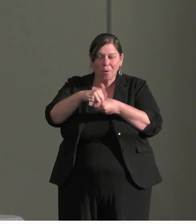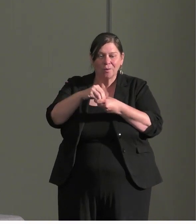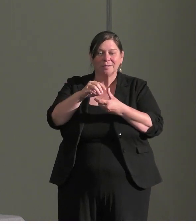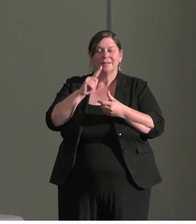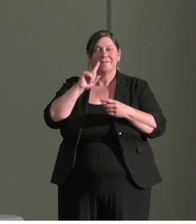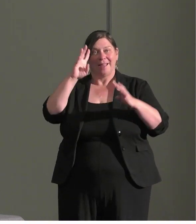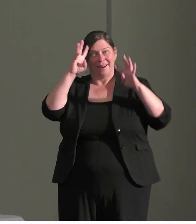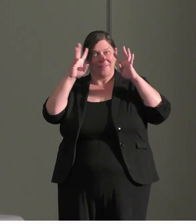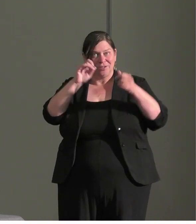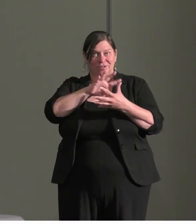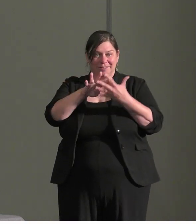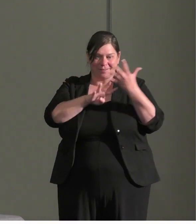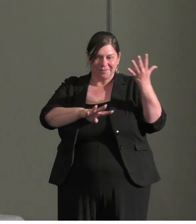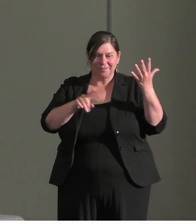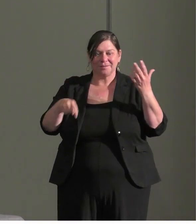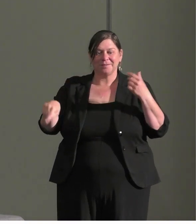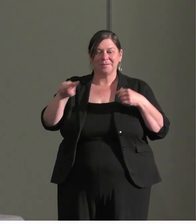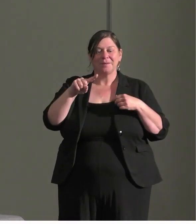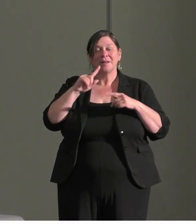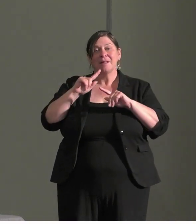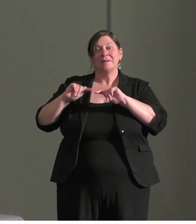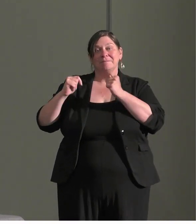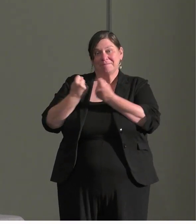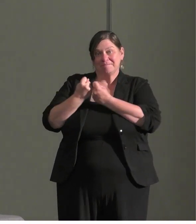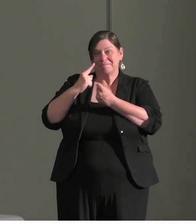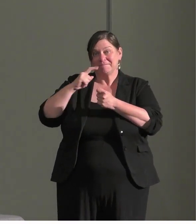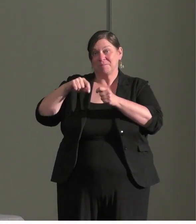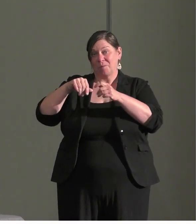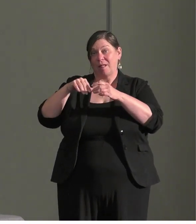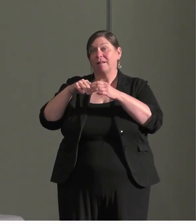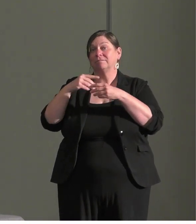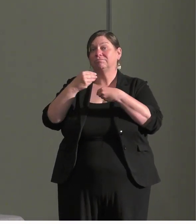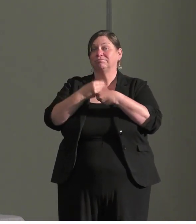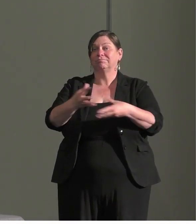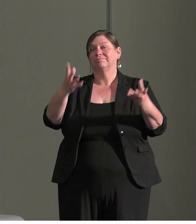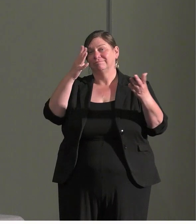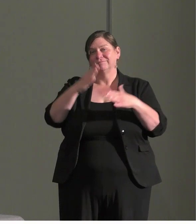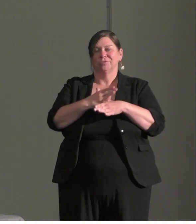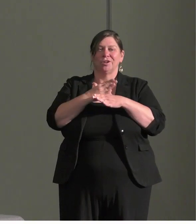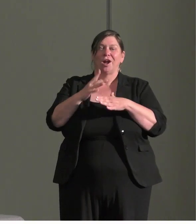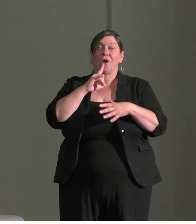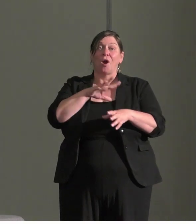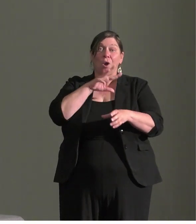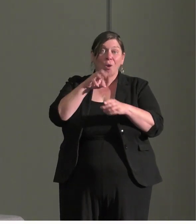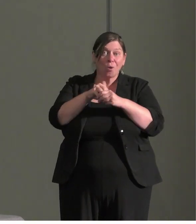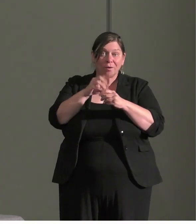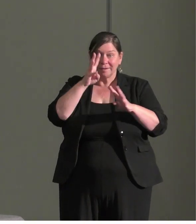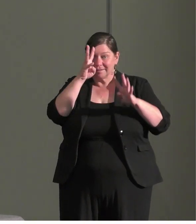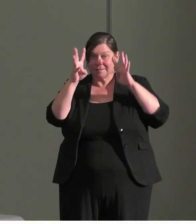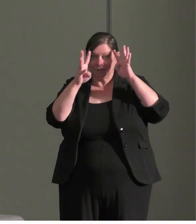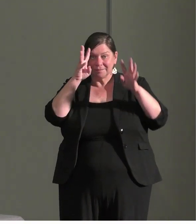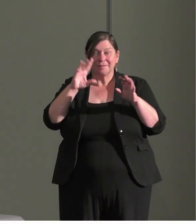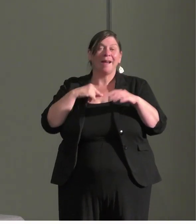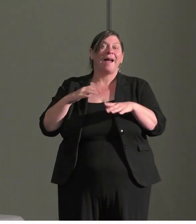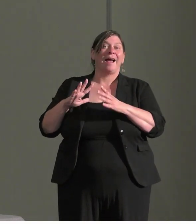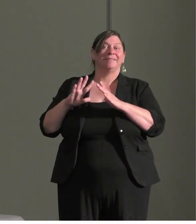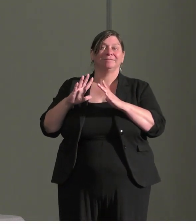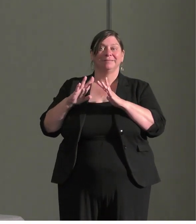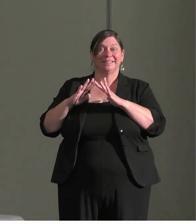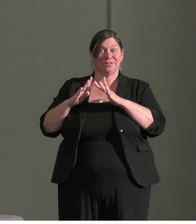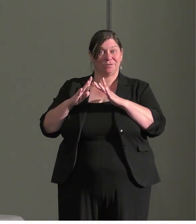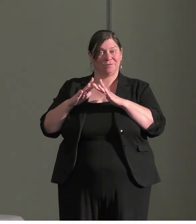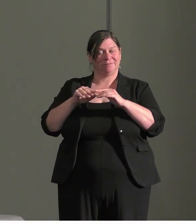Accessibility and enterprise team will make sure digital accessibility is centered throughout the